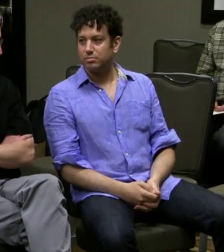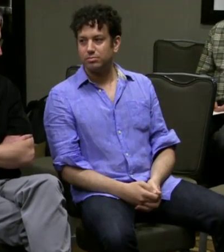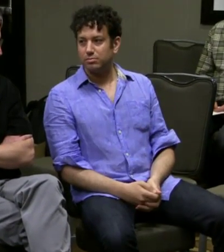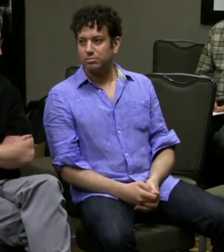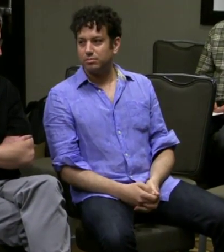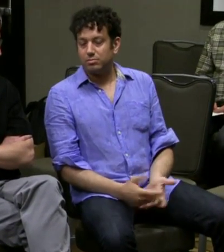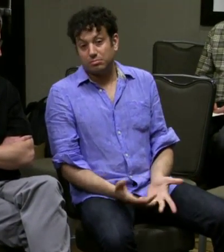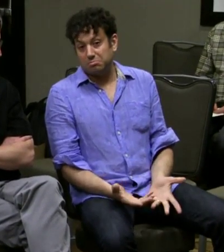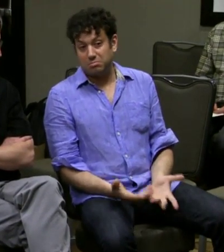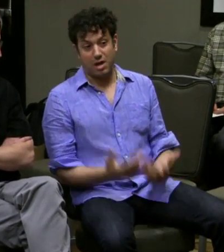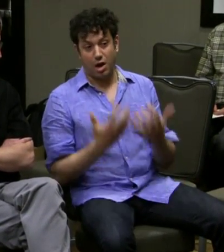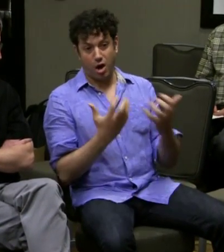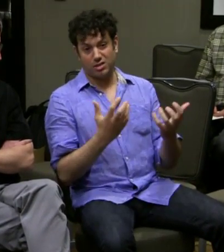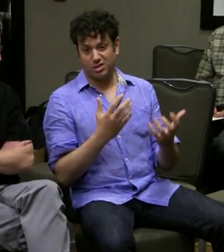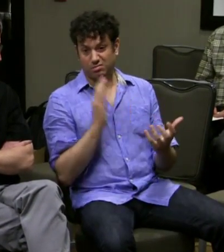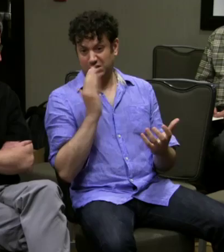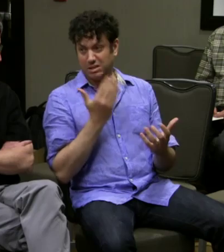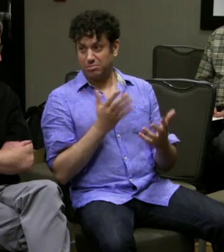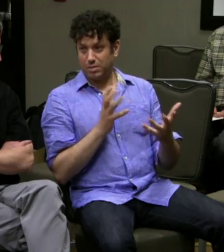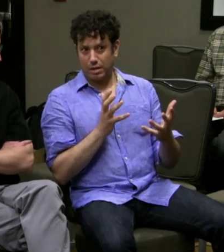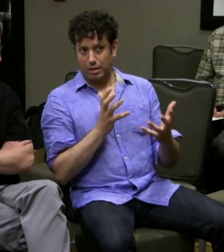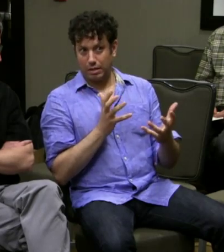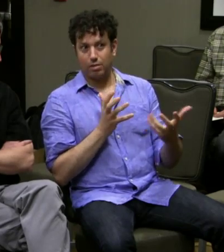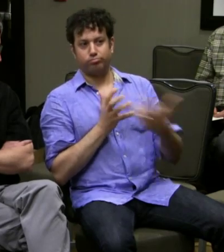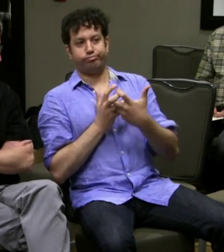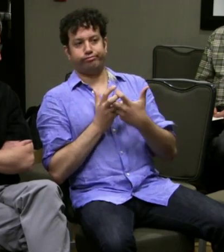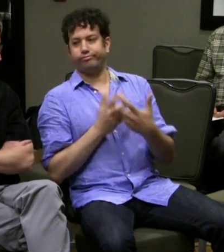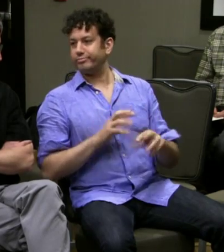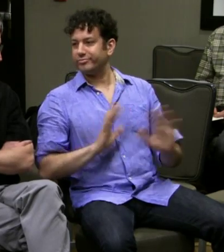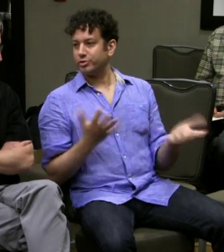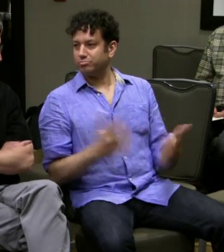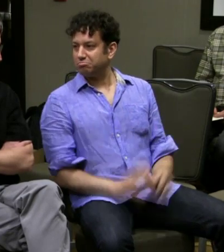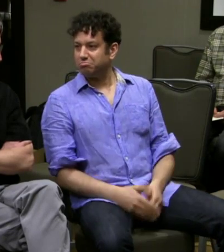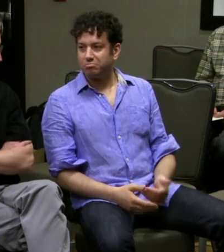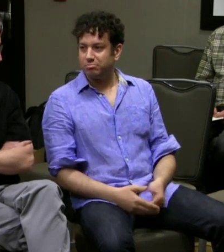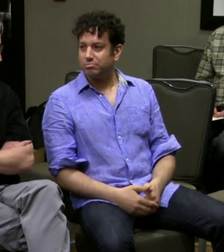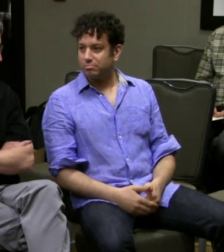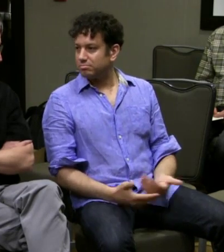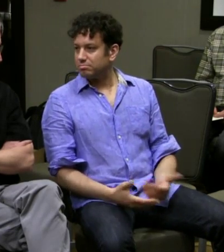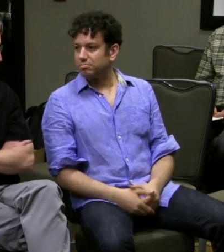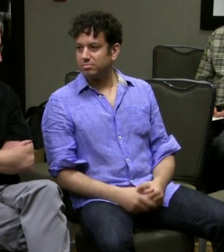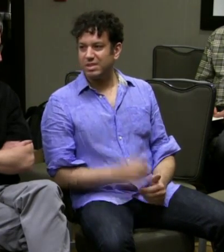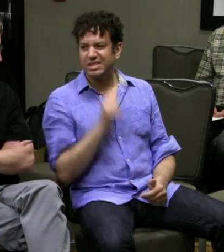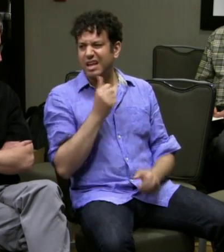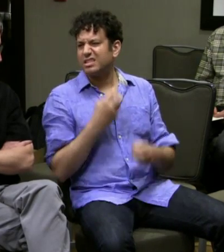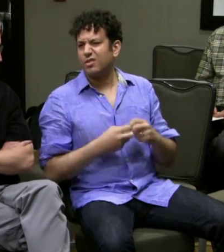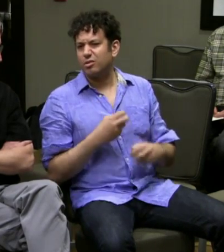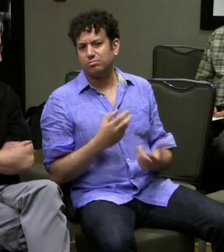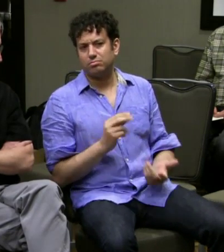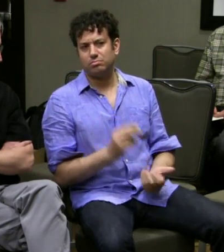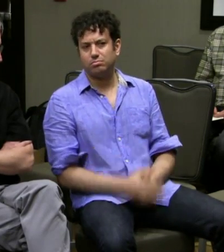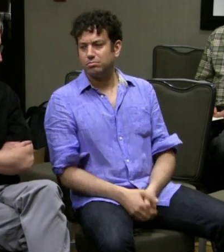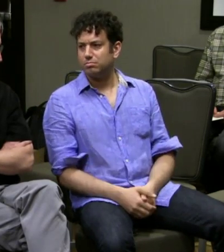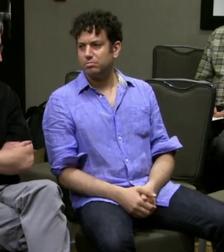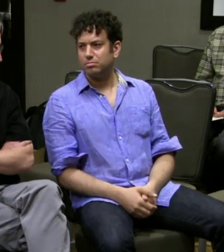to just fall into the role and do what I do. And the audience at first seemed hesitant, but then it just clicked.